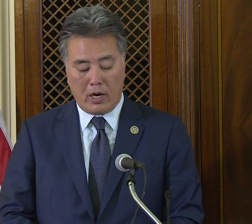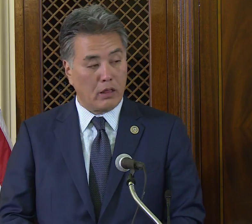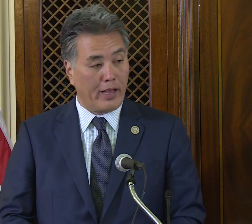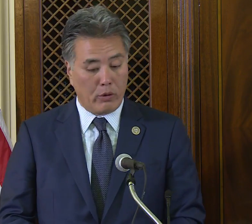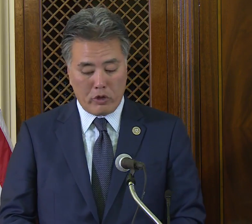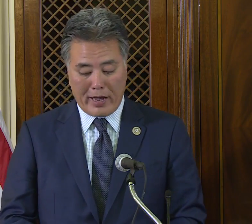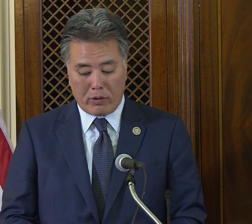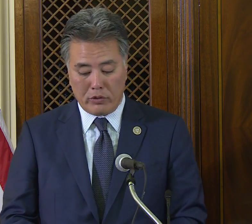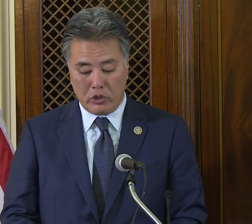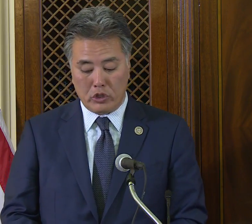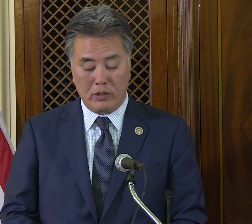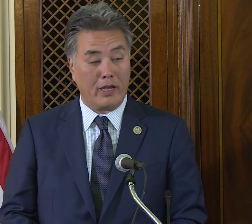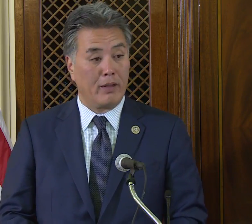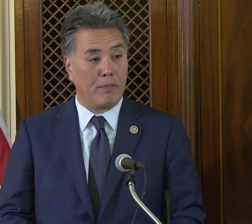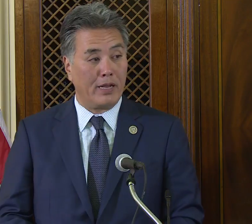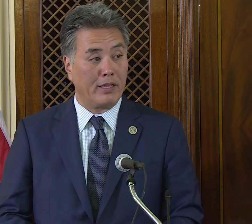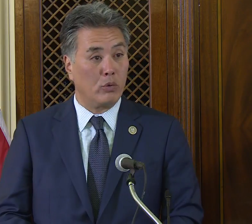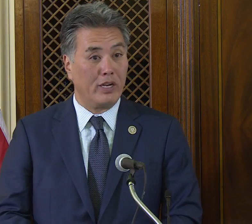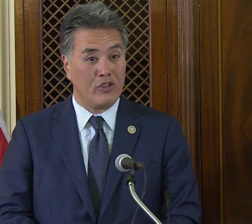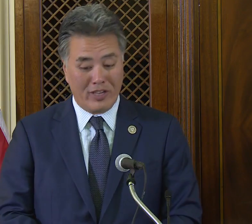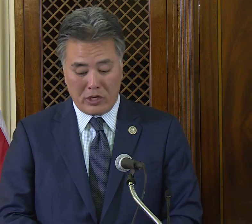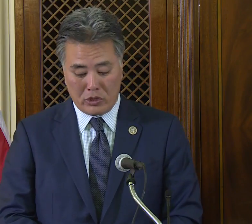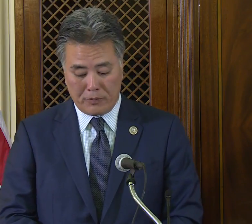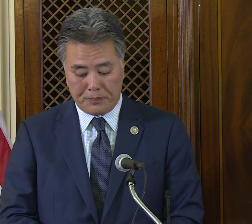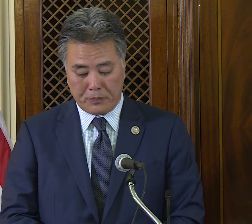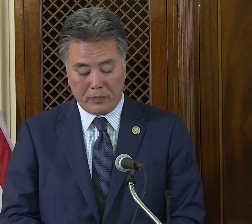on language acquisition and bilingual education.